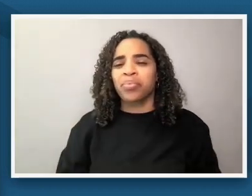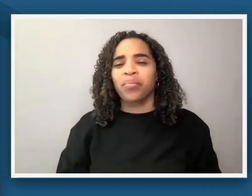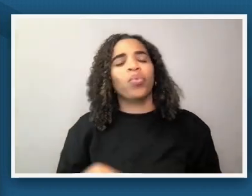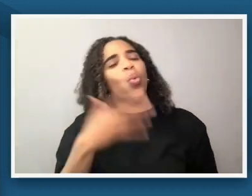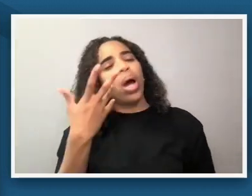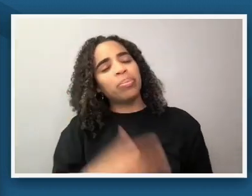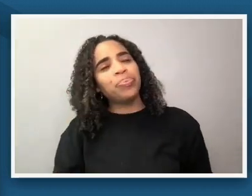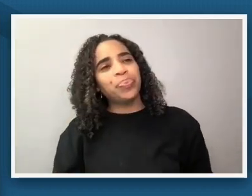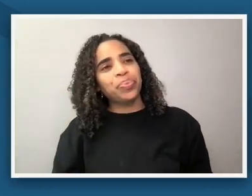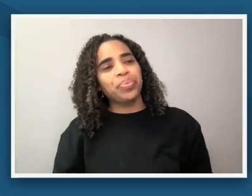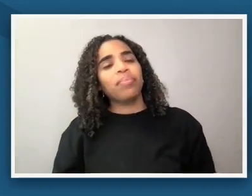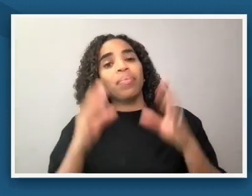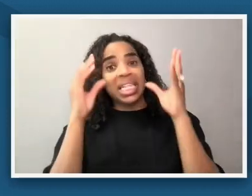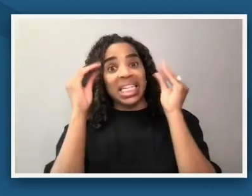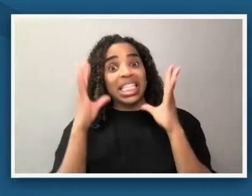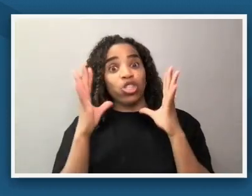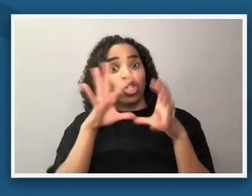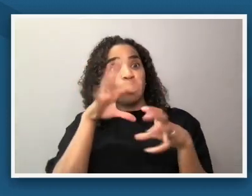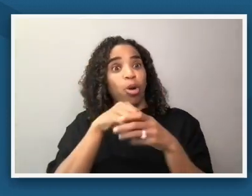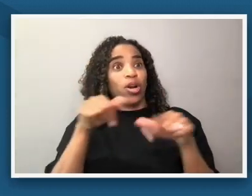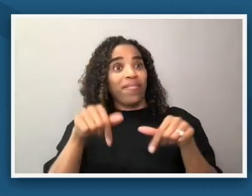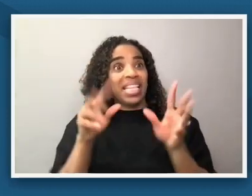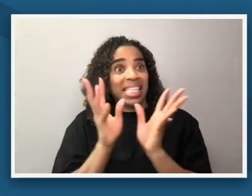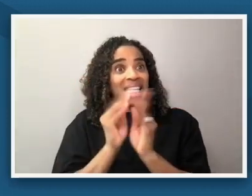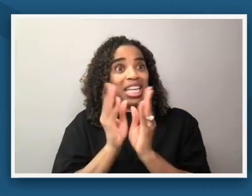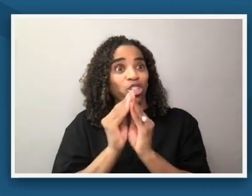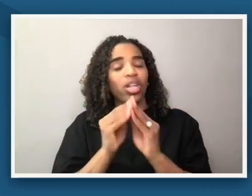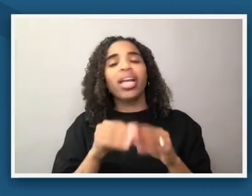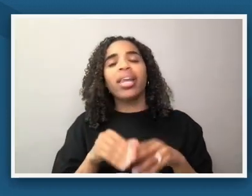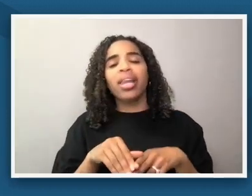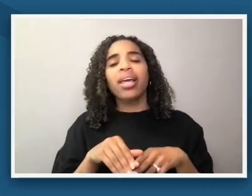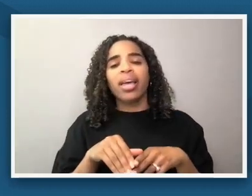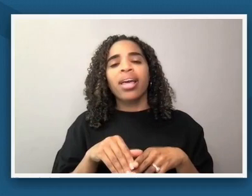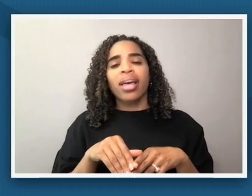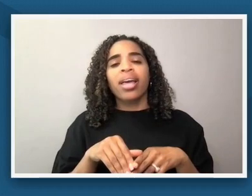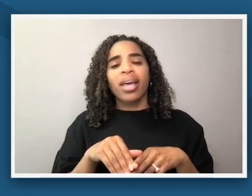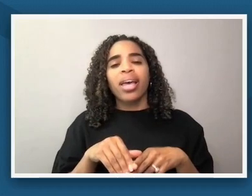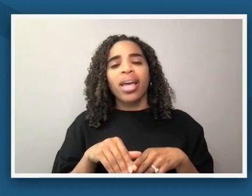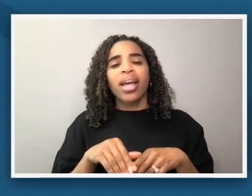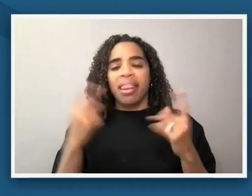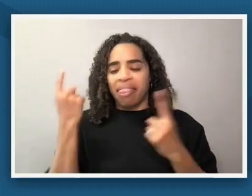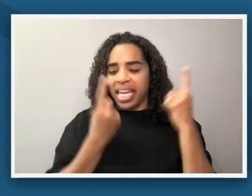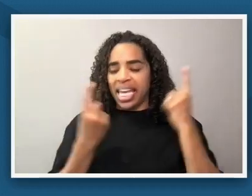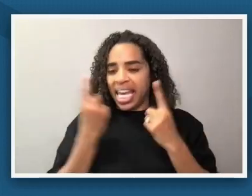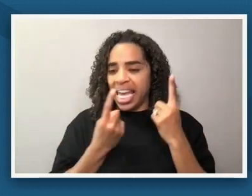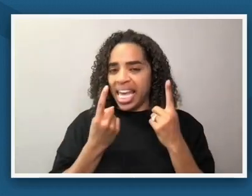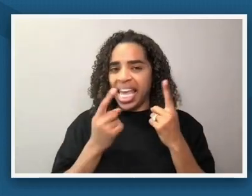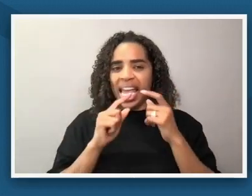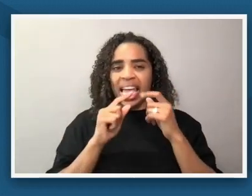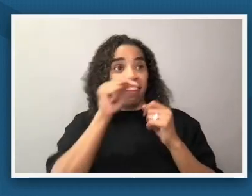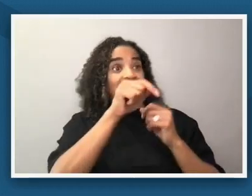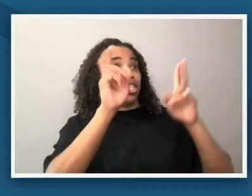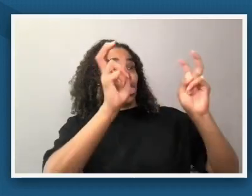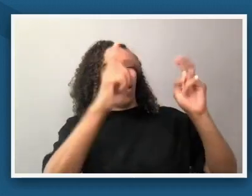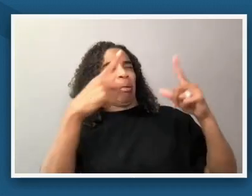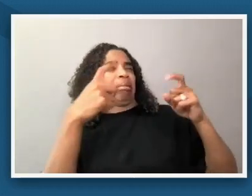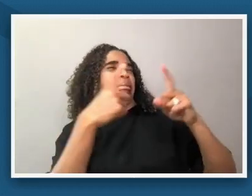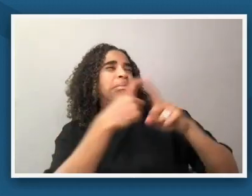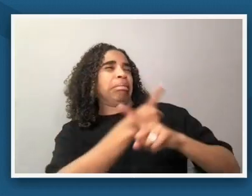are part of this session probably have they spend a lot of time thinking about how do i break a topic